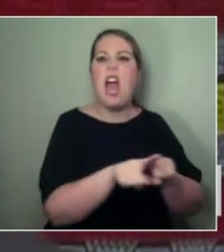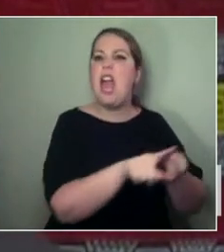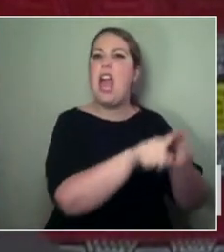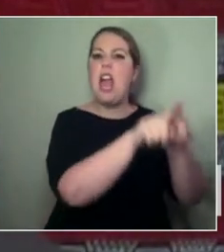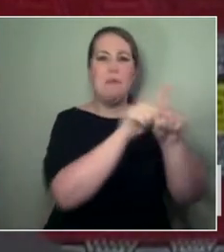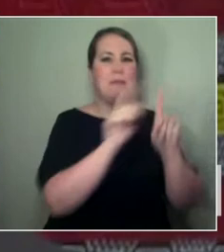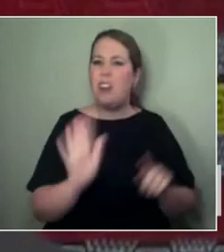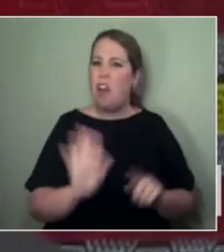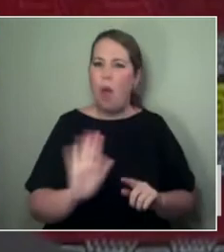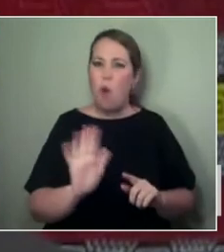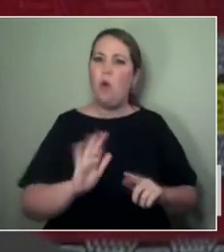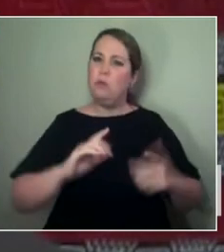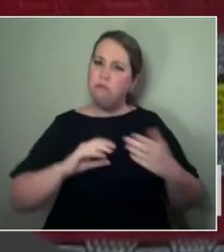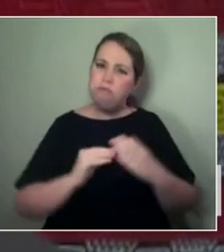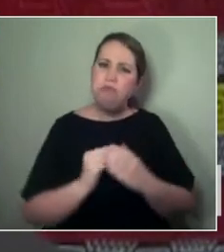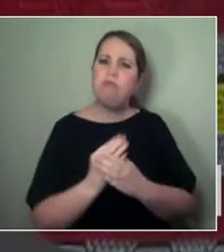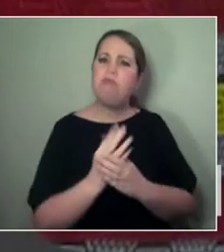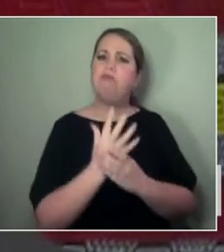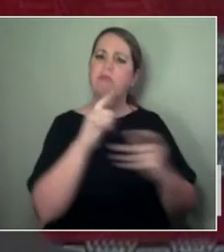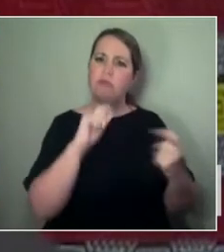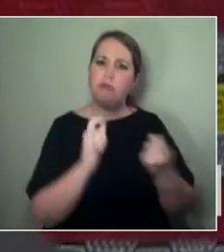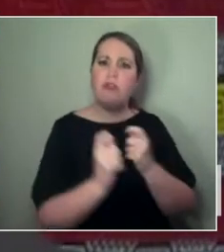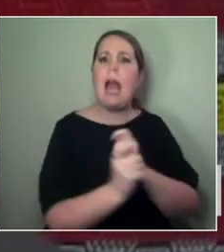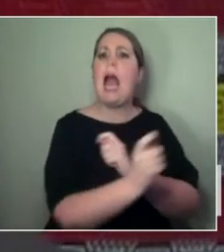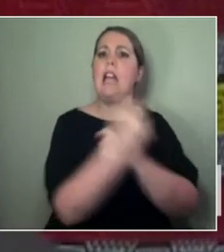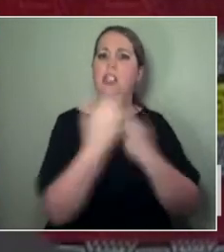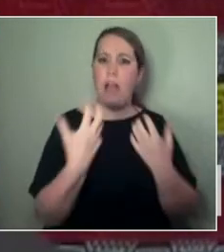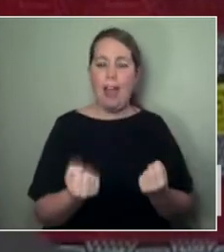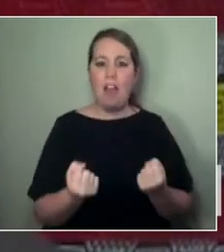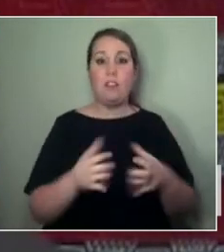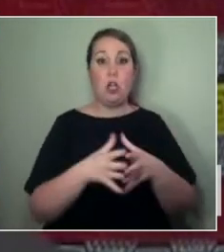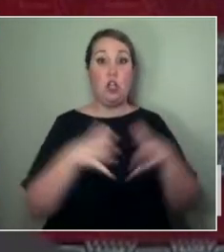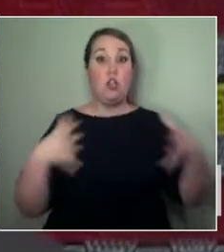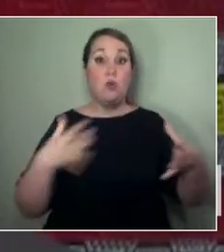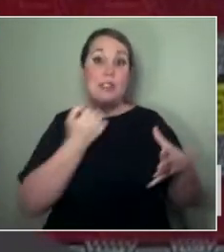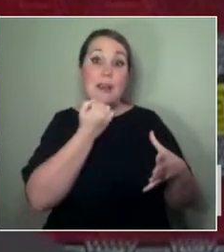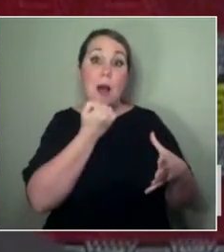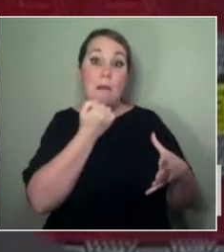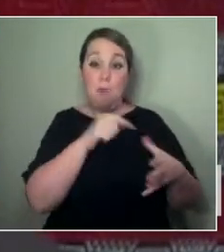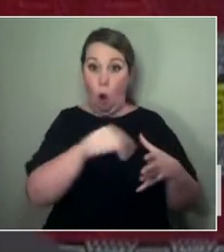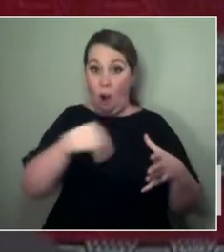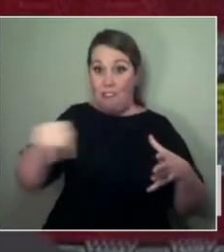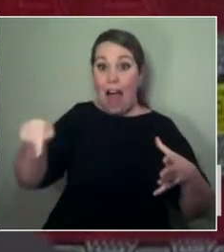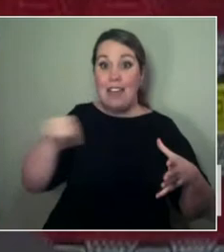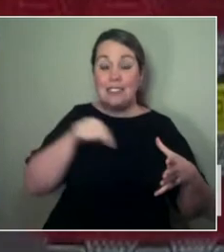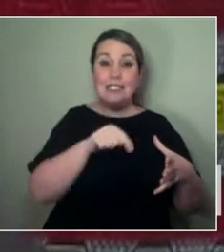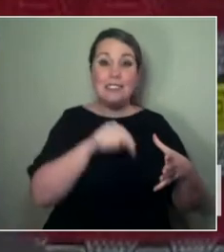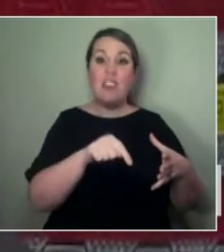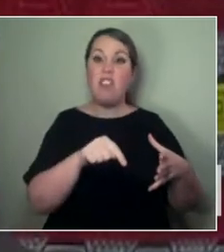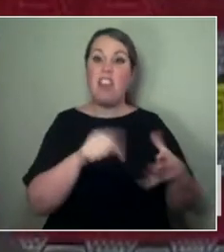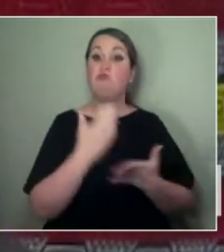There is a large, huge number of us who are game changers. And I think that's one of the things that I love about